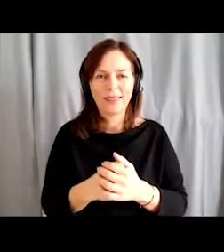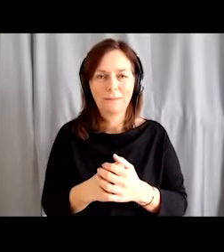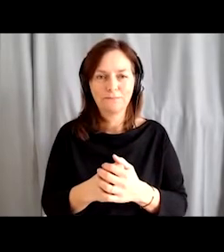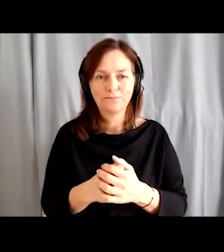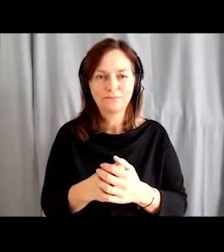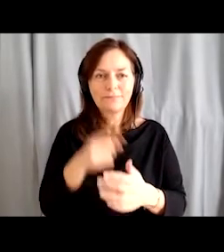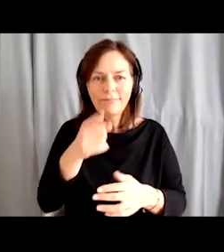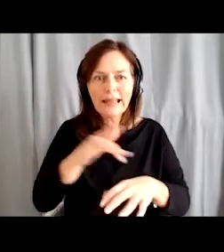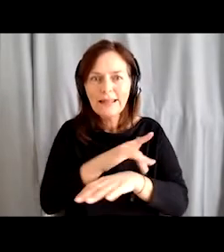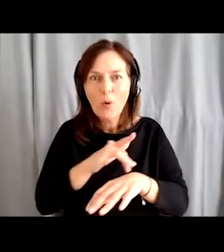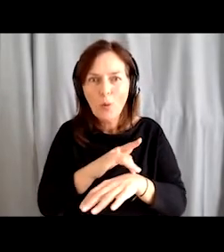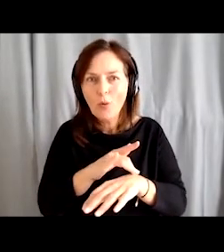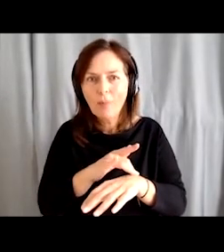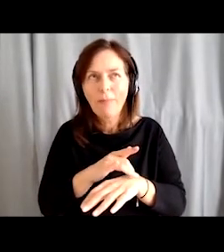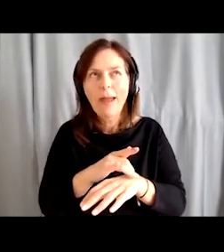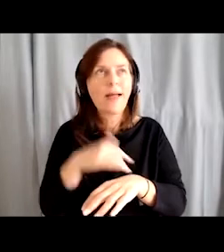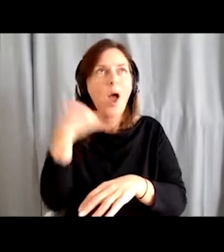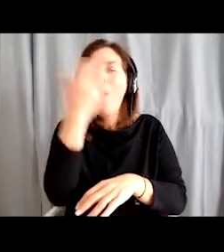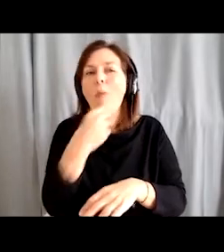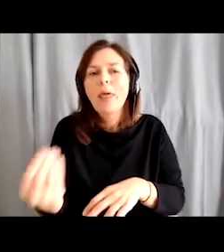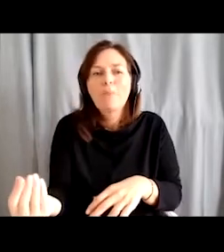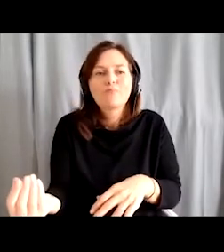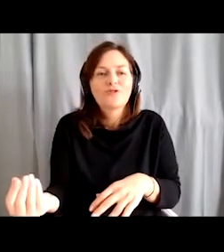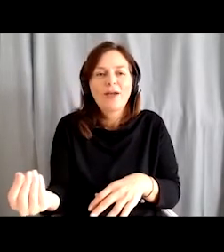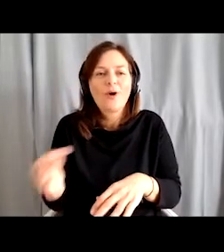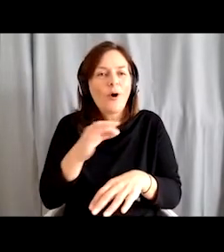These hours brighten my week every week.